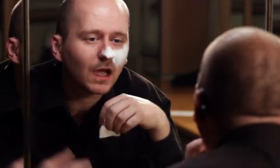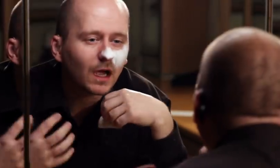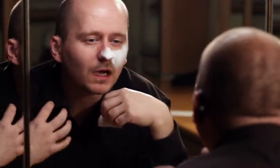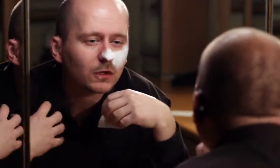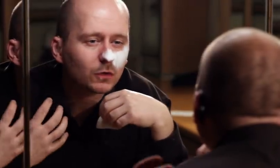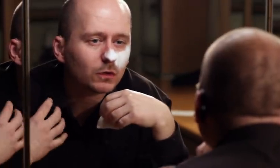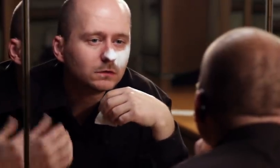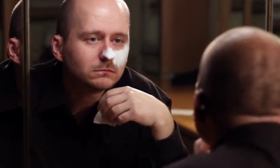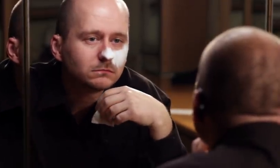Actor